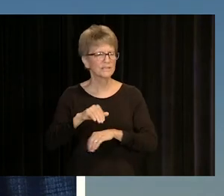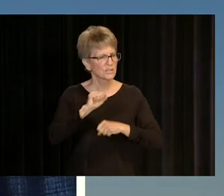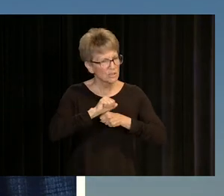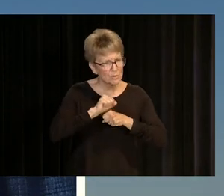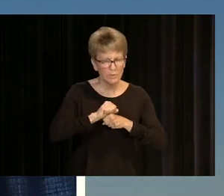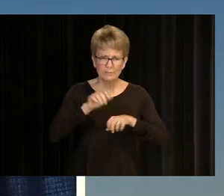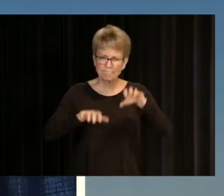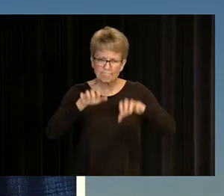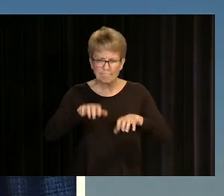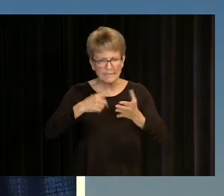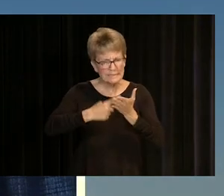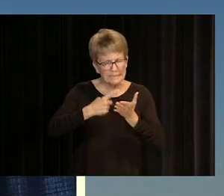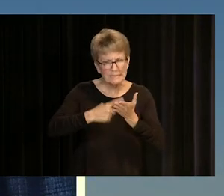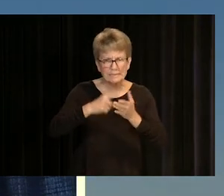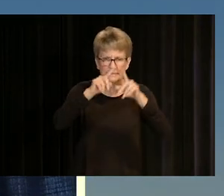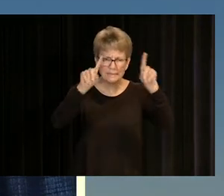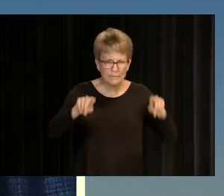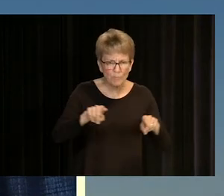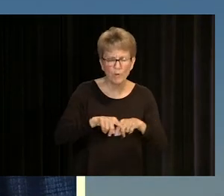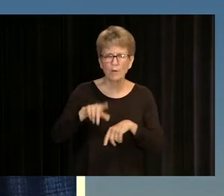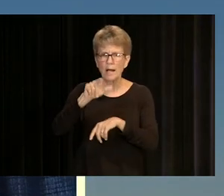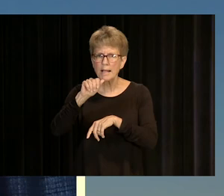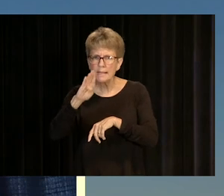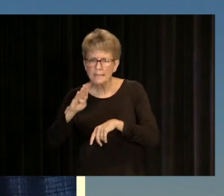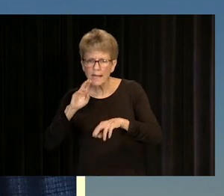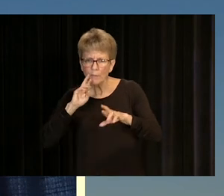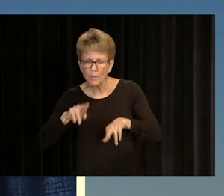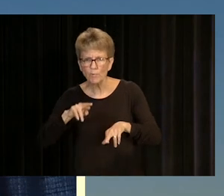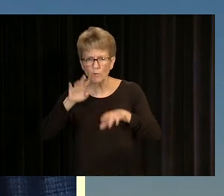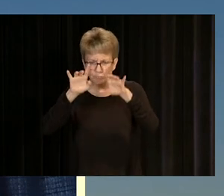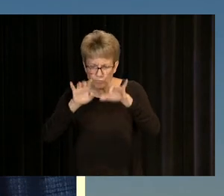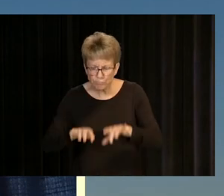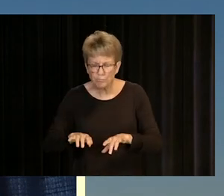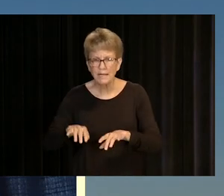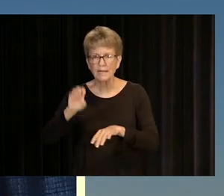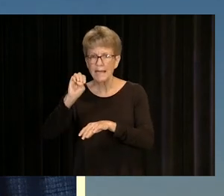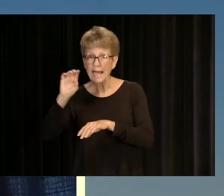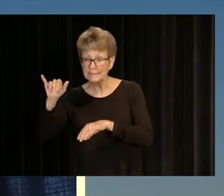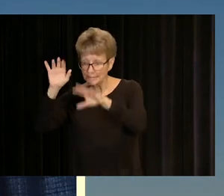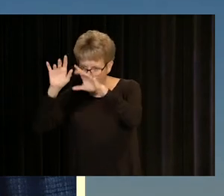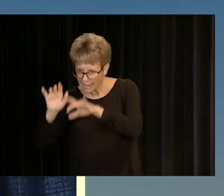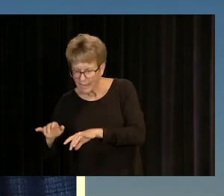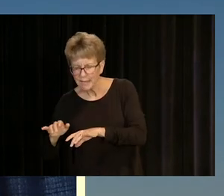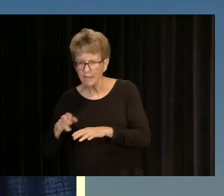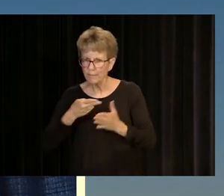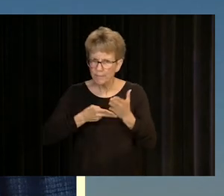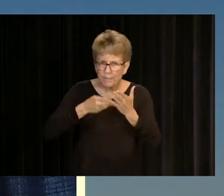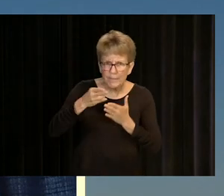ON DISCUSSION BOARDS, LAB REPORTS, ESSAYS, OR STUDYING TO MAKE SURE YOU PASSED THAT CLASS,